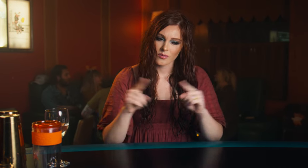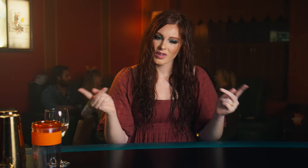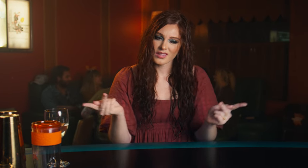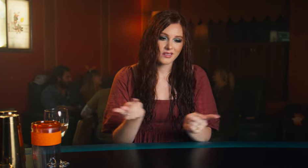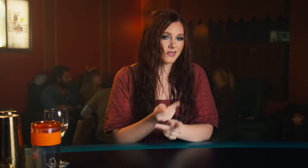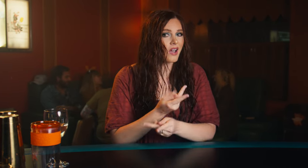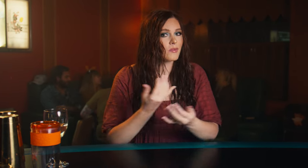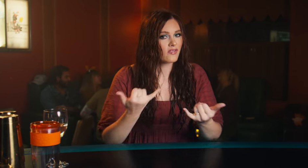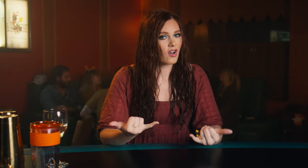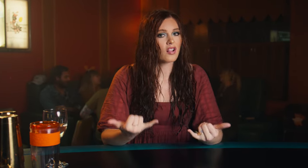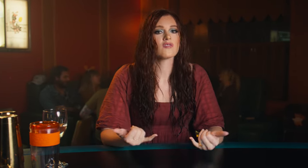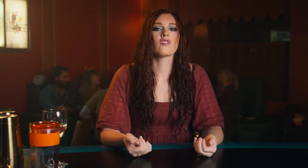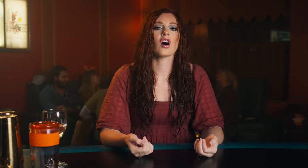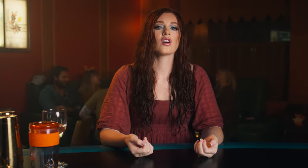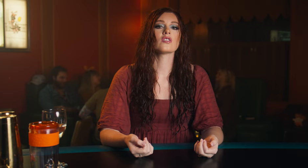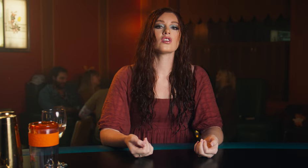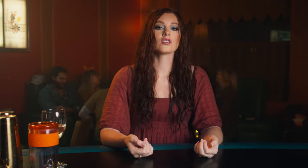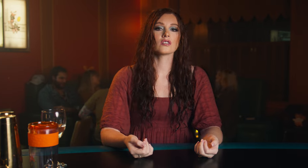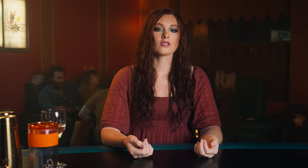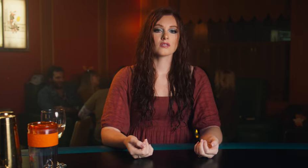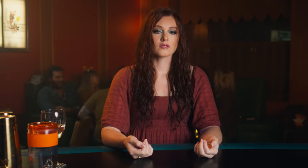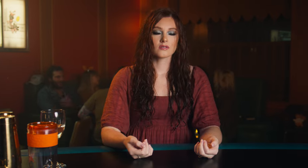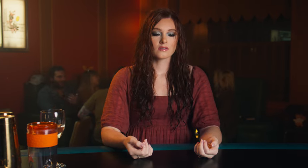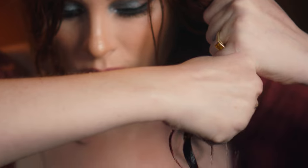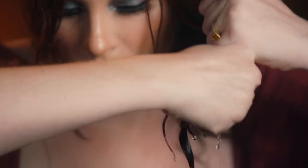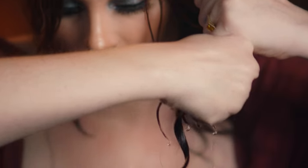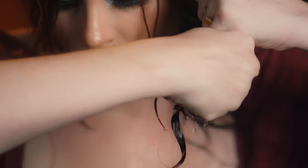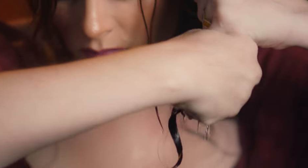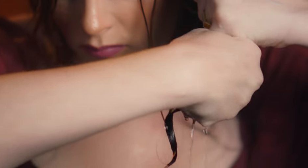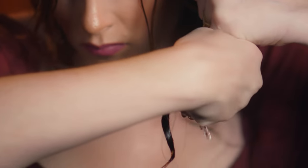But this time I've fallen farther